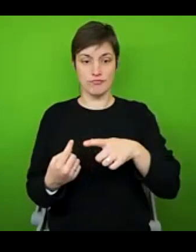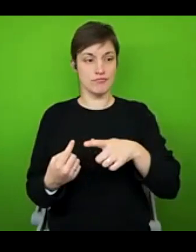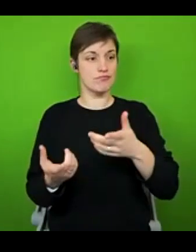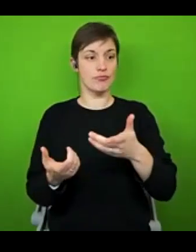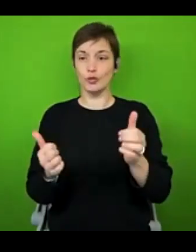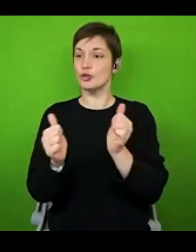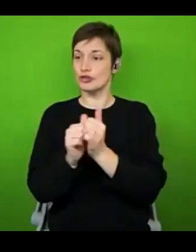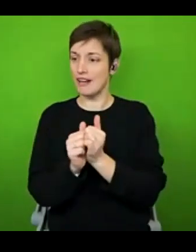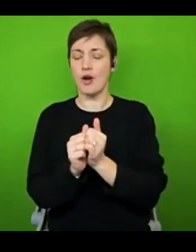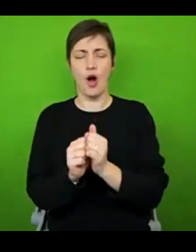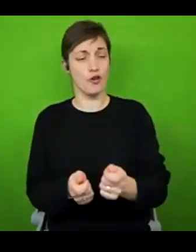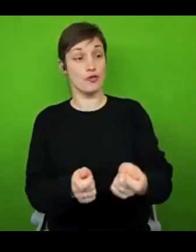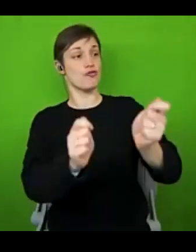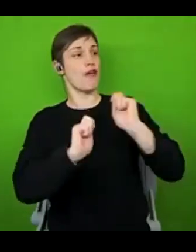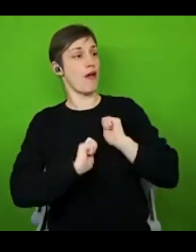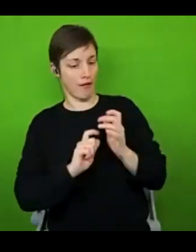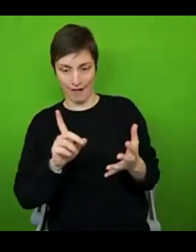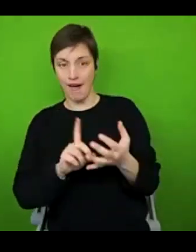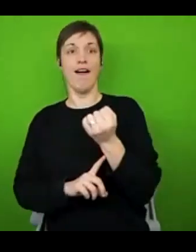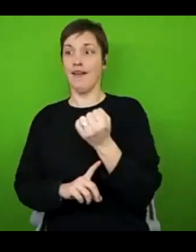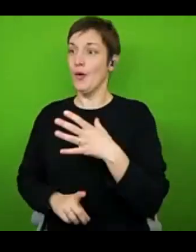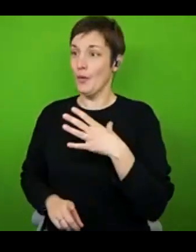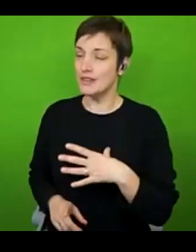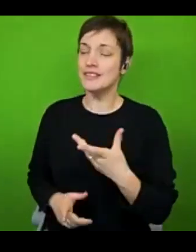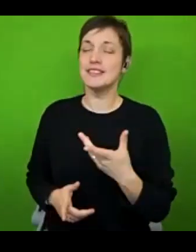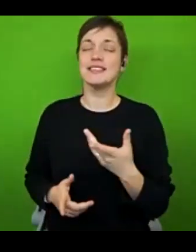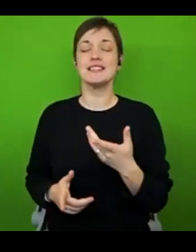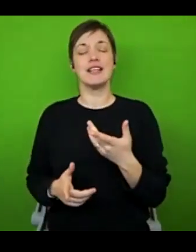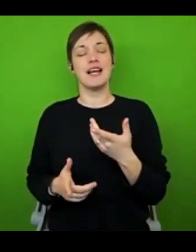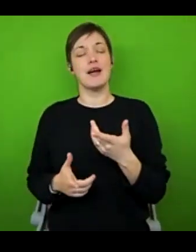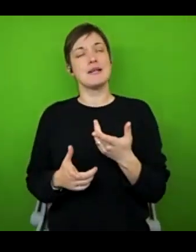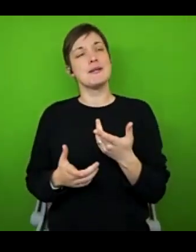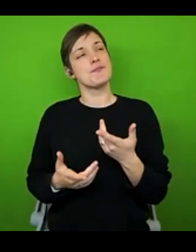fatigue that comes with chronic illness. I mean, wouldn't that be nice? I think the most we can do as